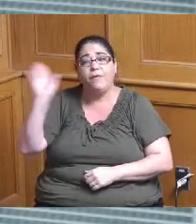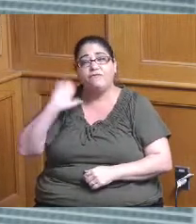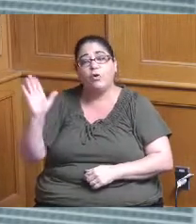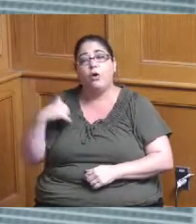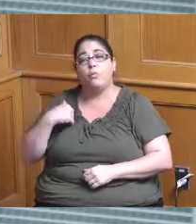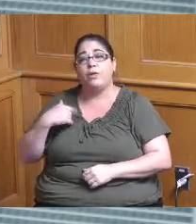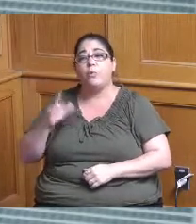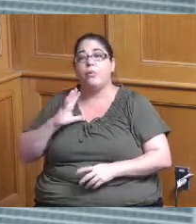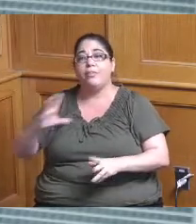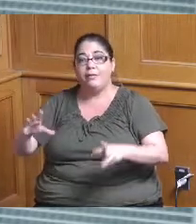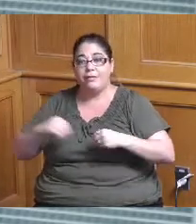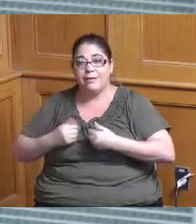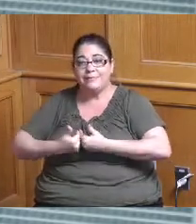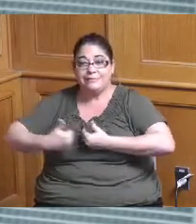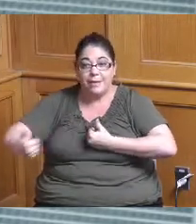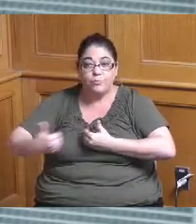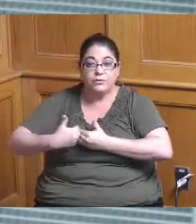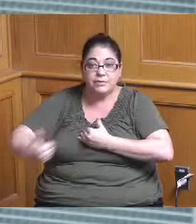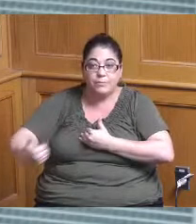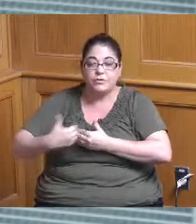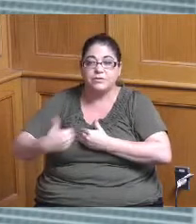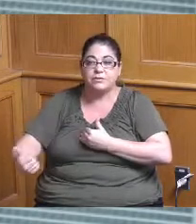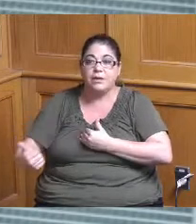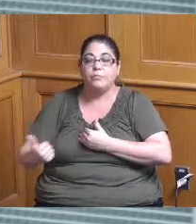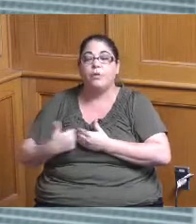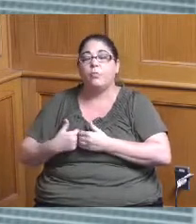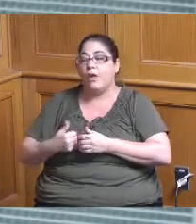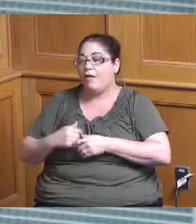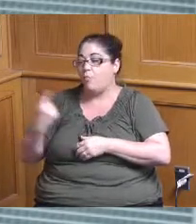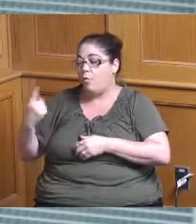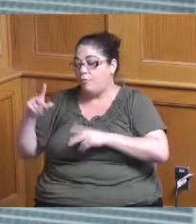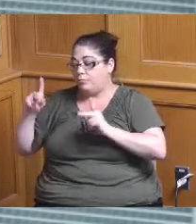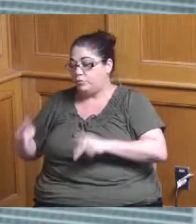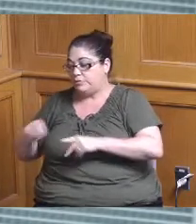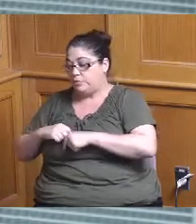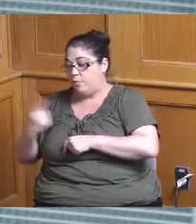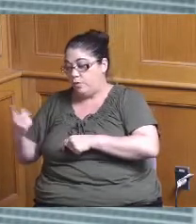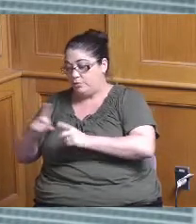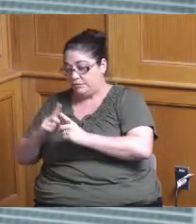divisions so we have admin staff in each one of the divisions which is necessary in in a lot of